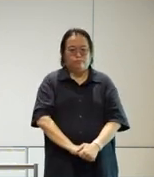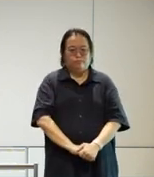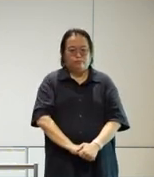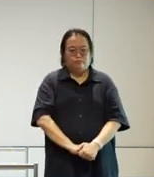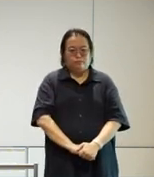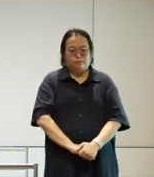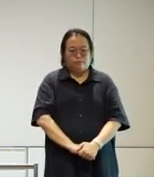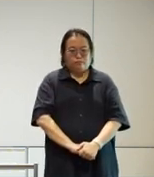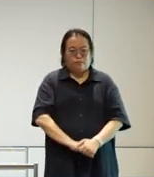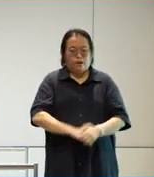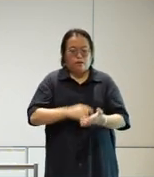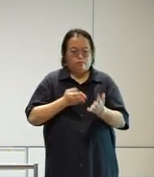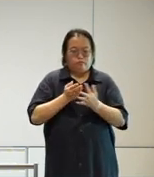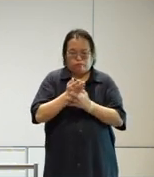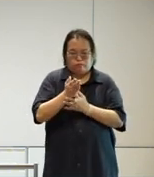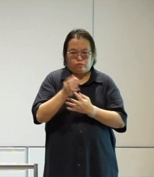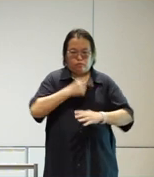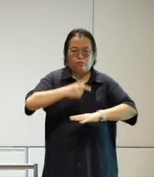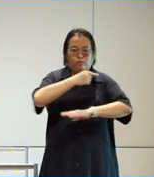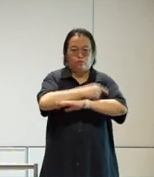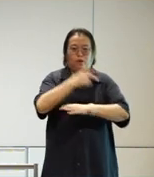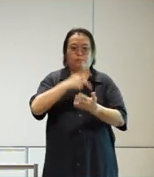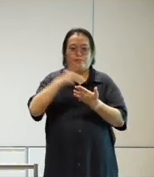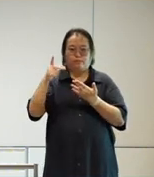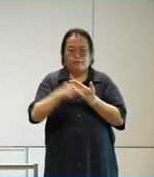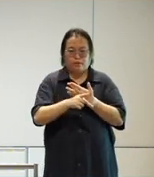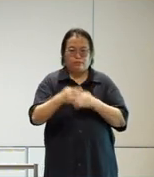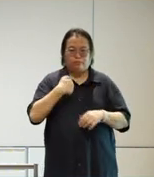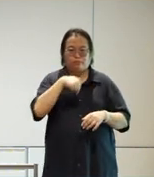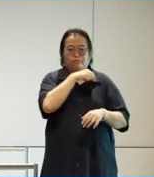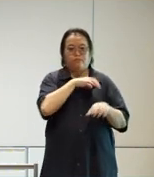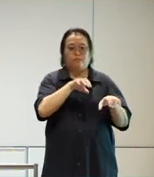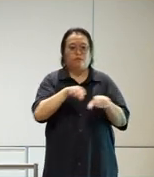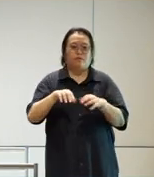Grant programs and through programs that we do with uh with technology Partners as well